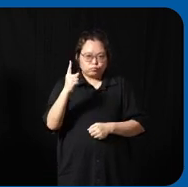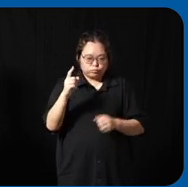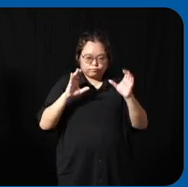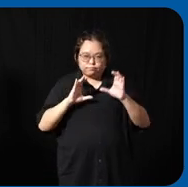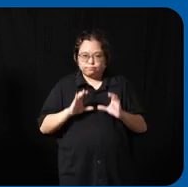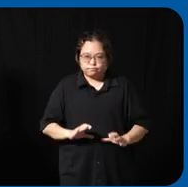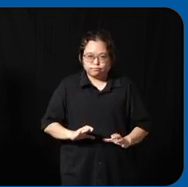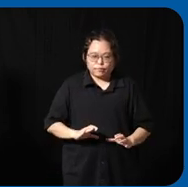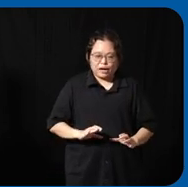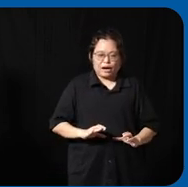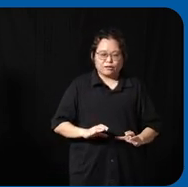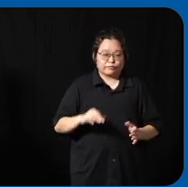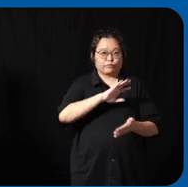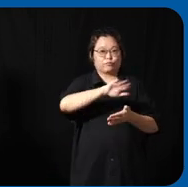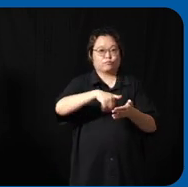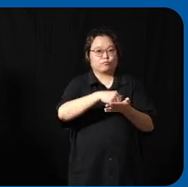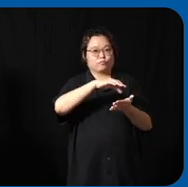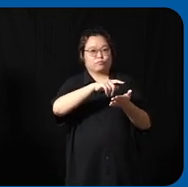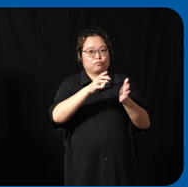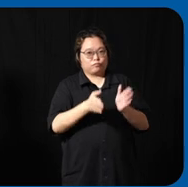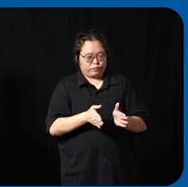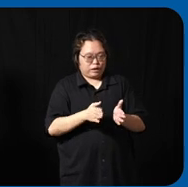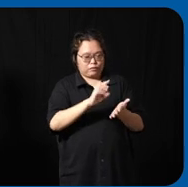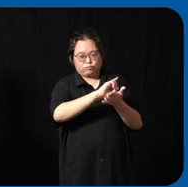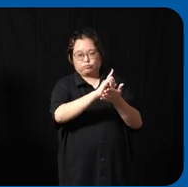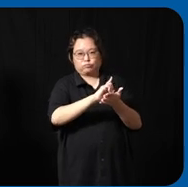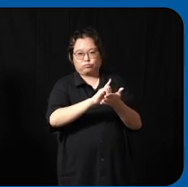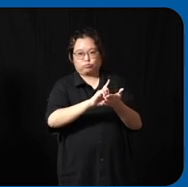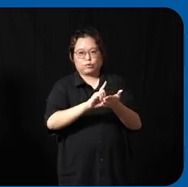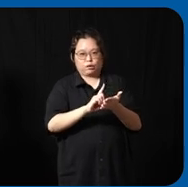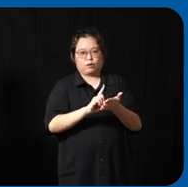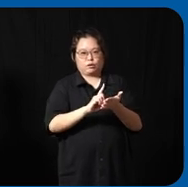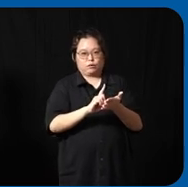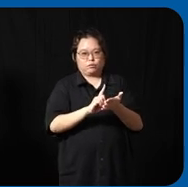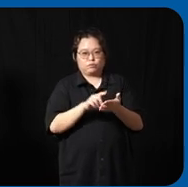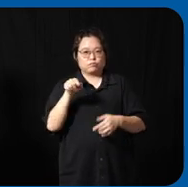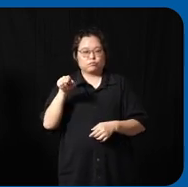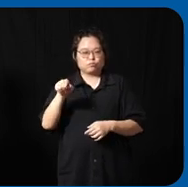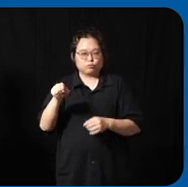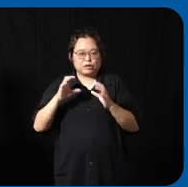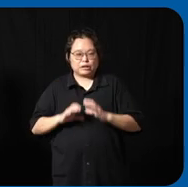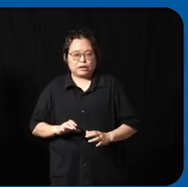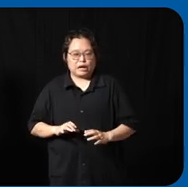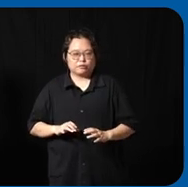then do codesign together with the client based on an identified need and so if you look at the